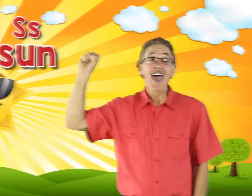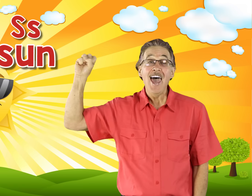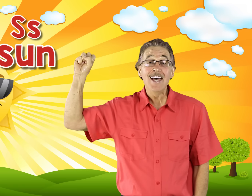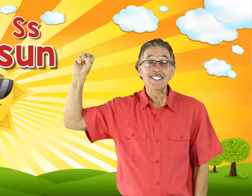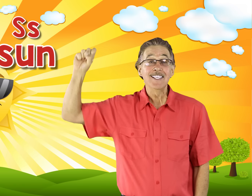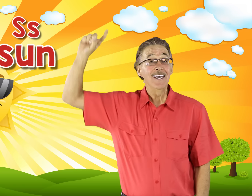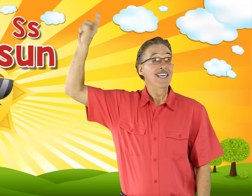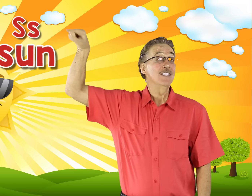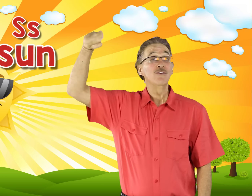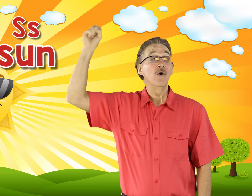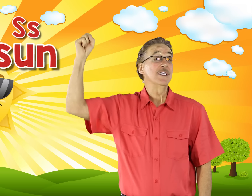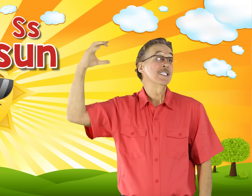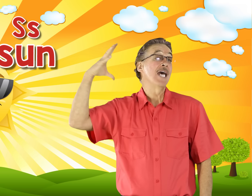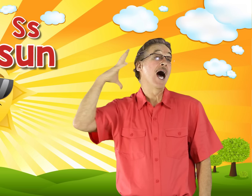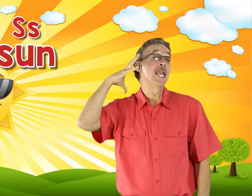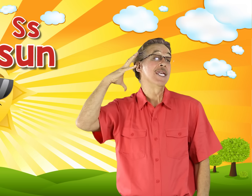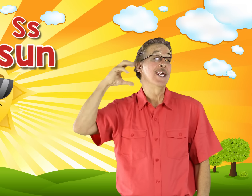S is for sun